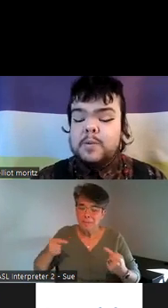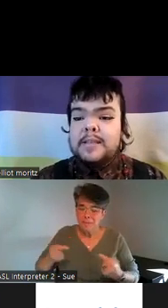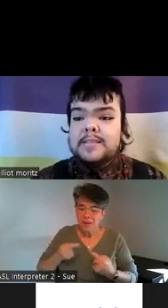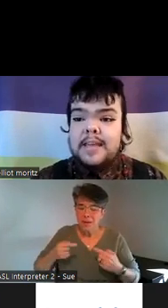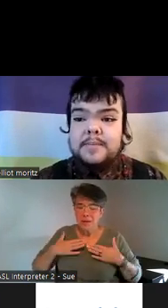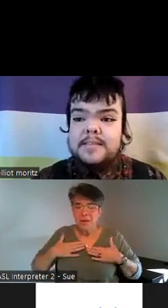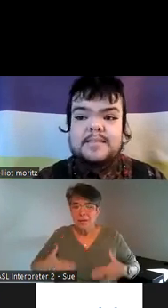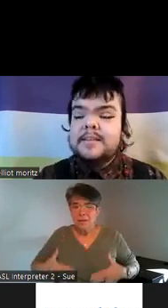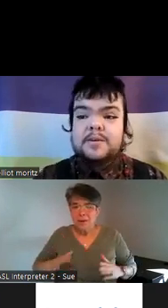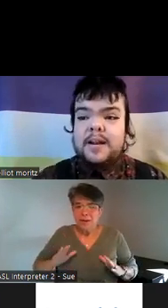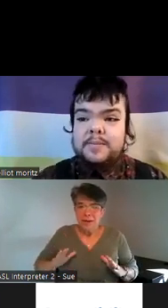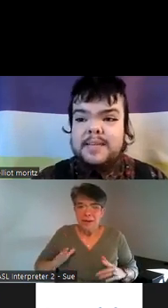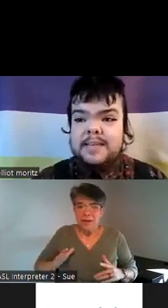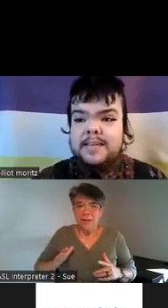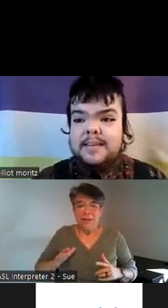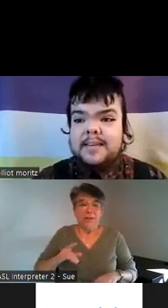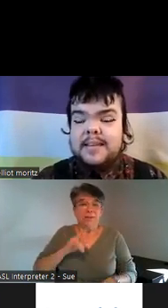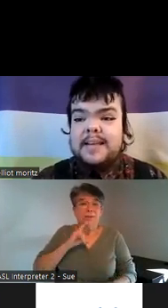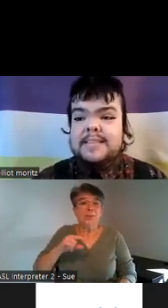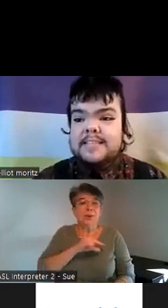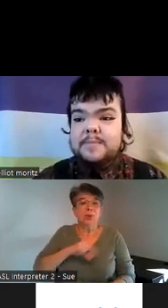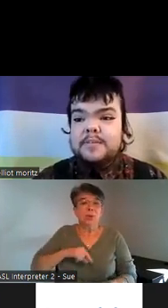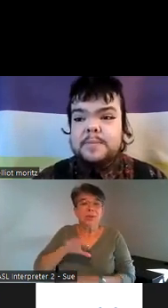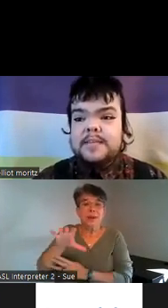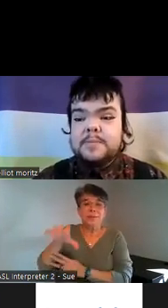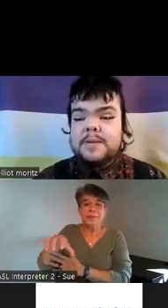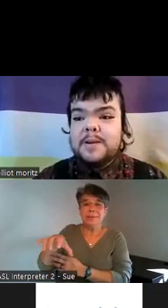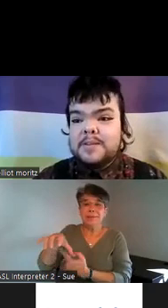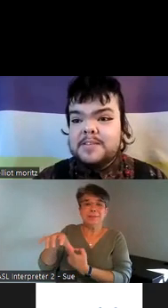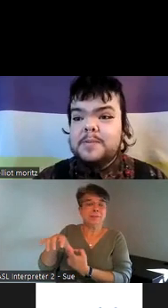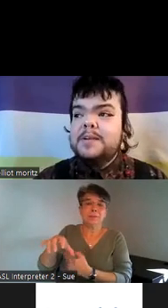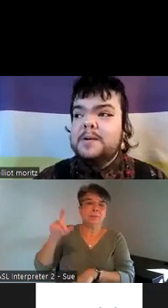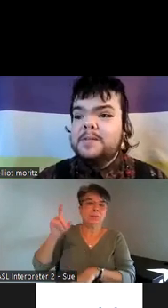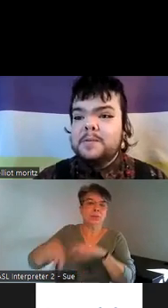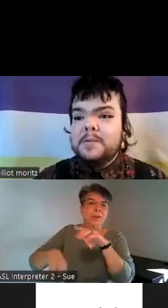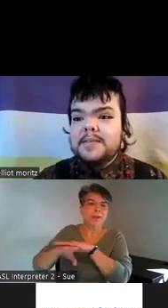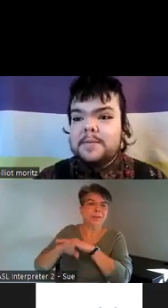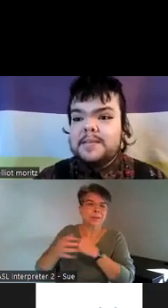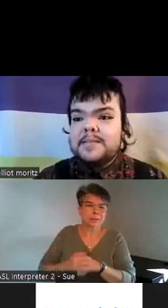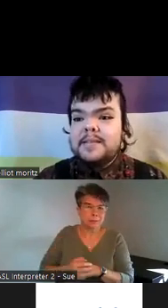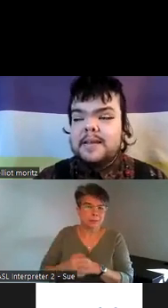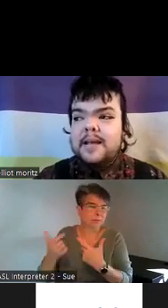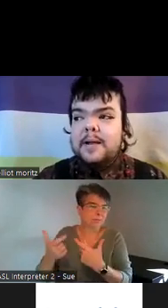Queen's campus is an incredibly inaccessible space we know this we know that Queen's campus